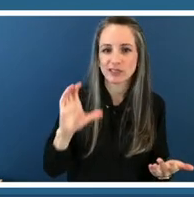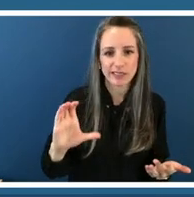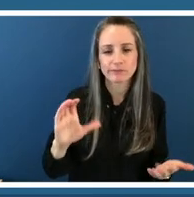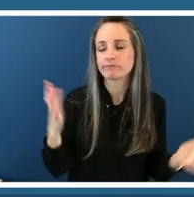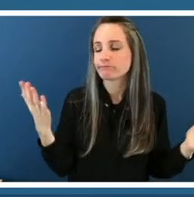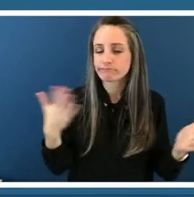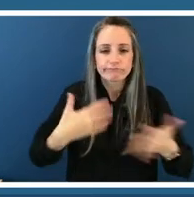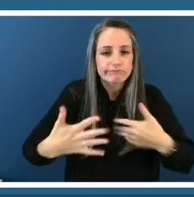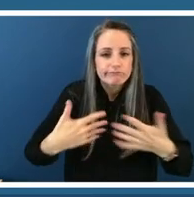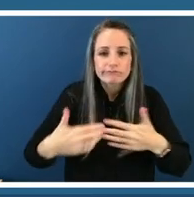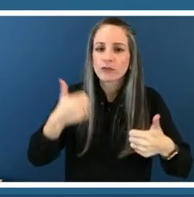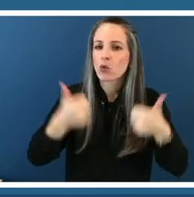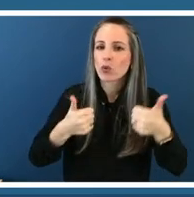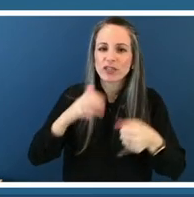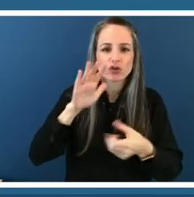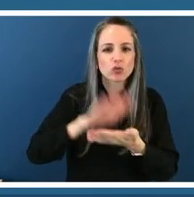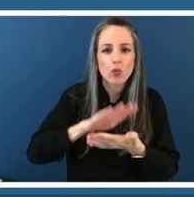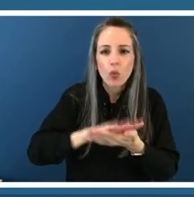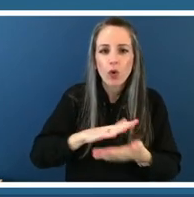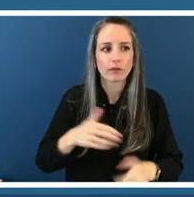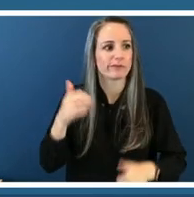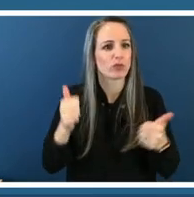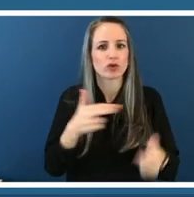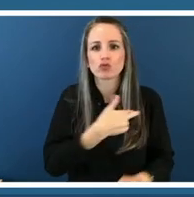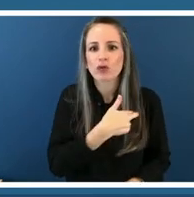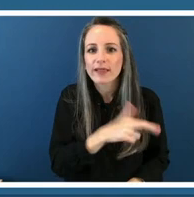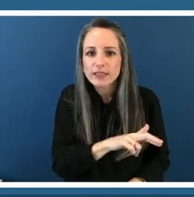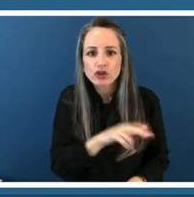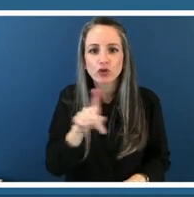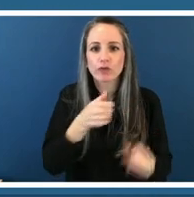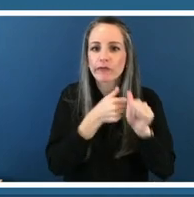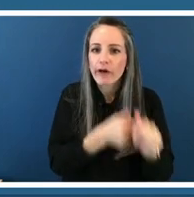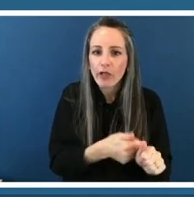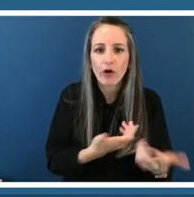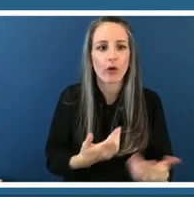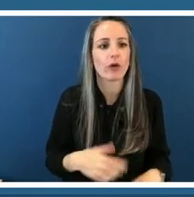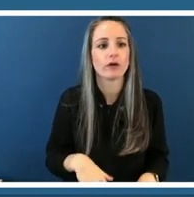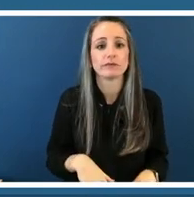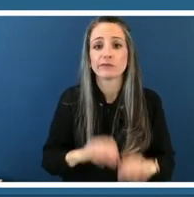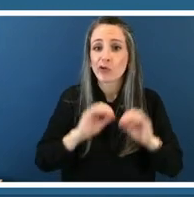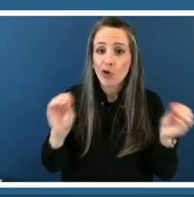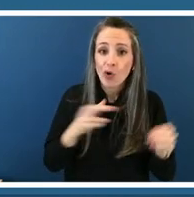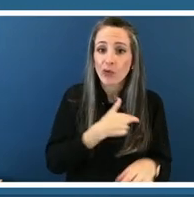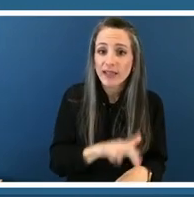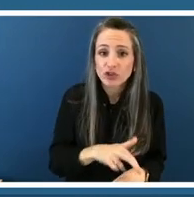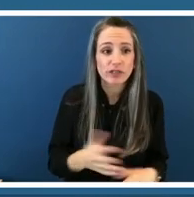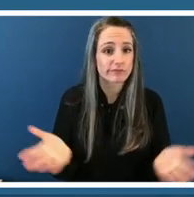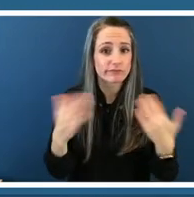to what you know religious practice you might have or may not have or sexual